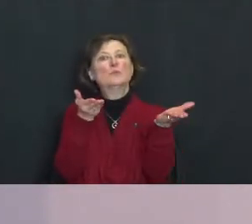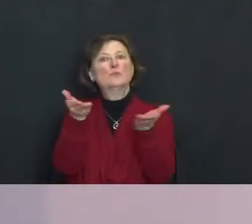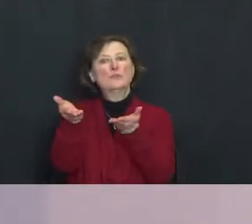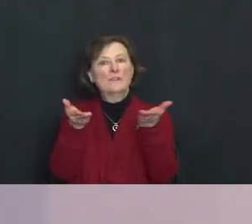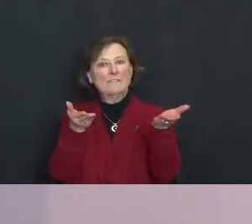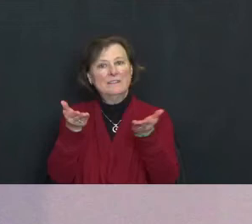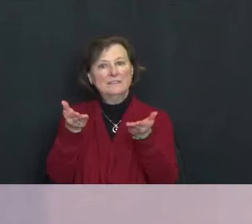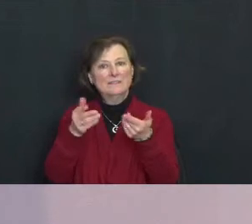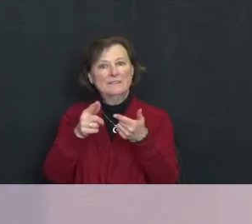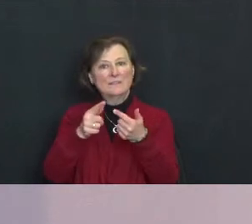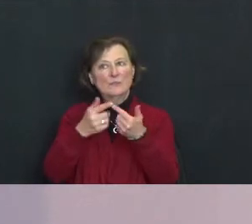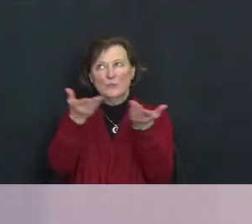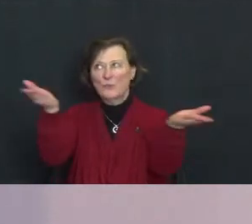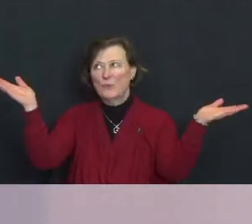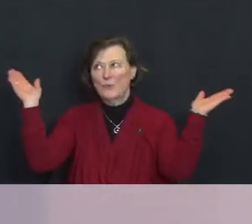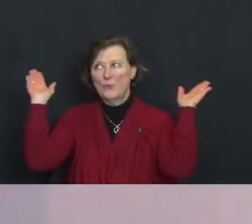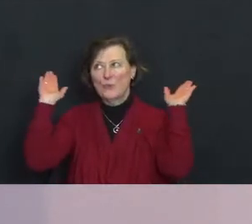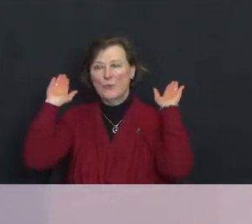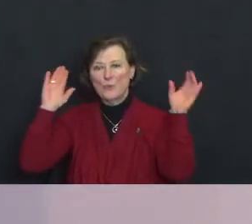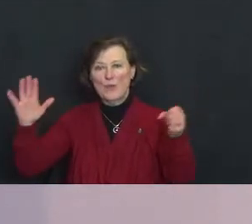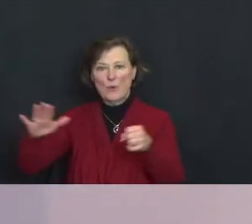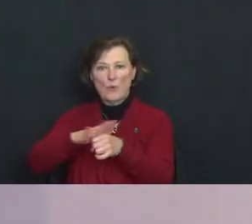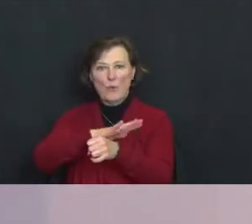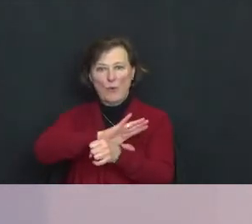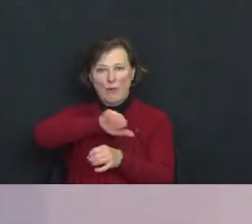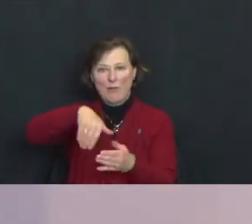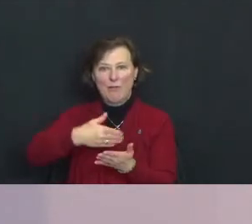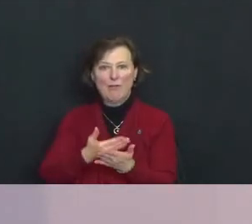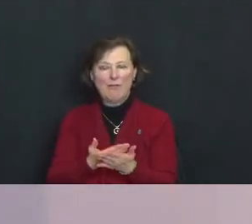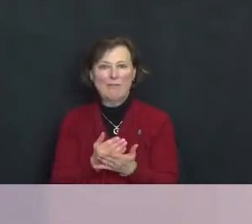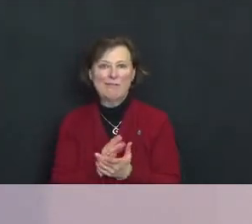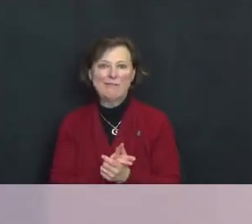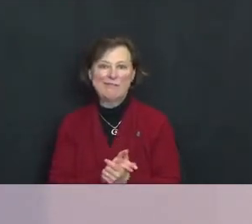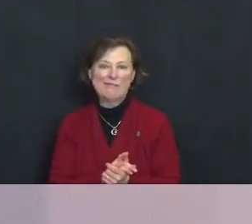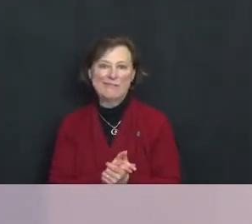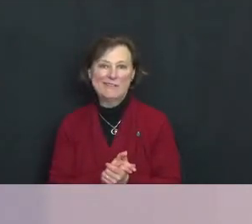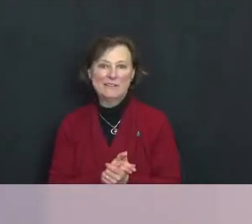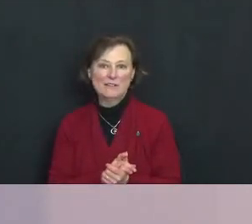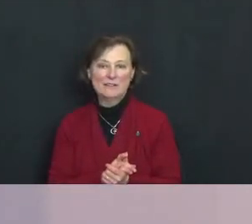whole.